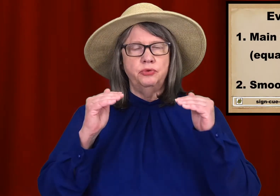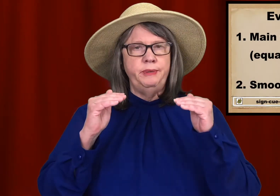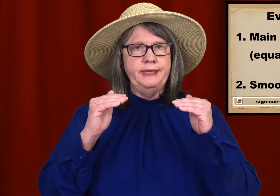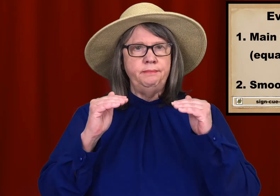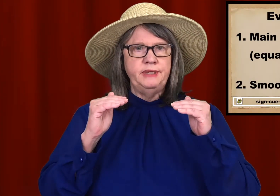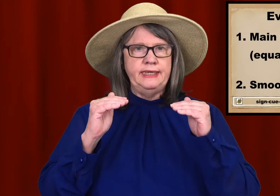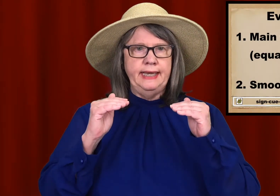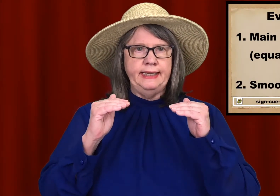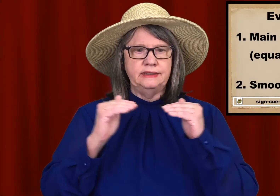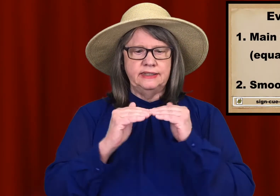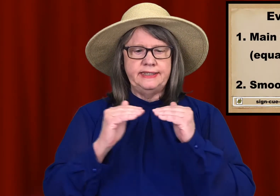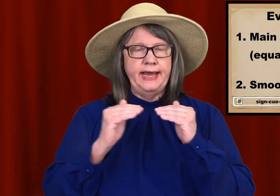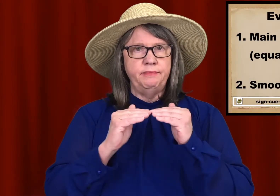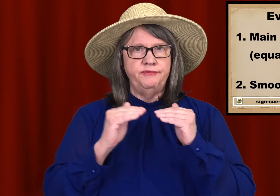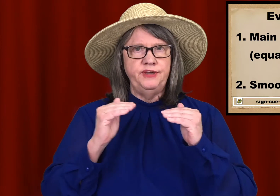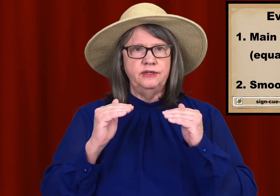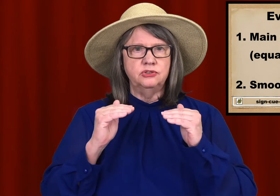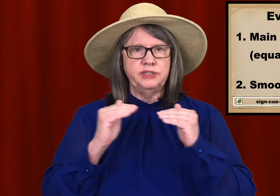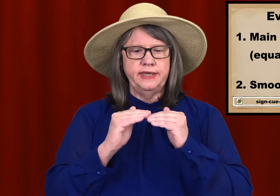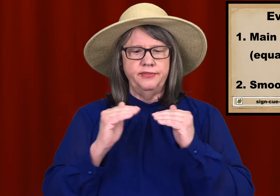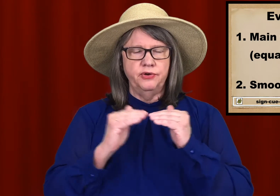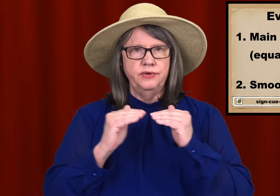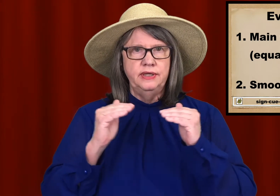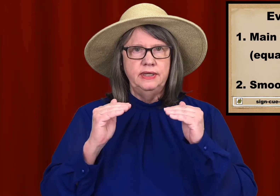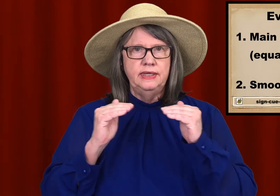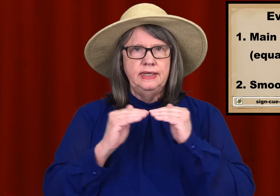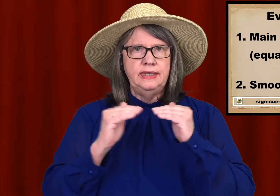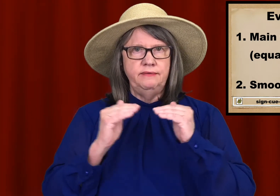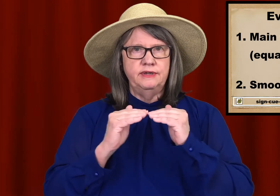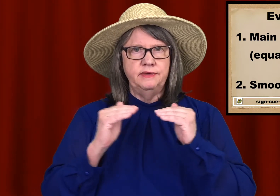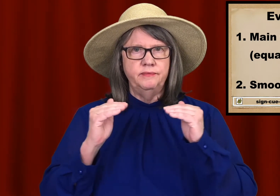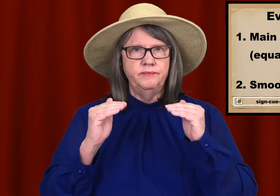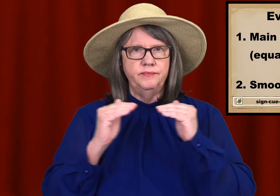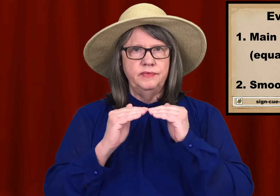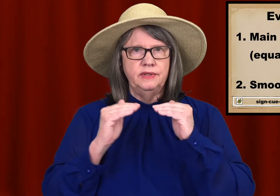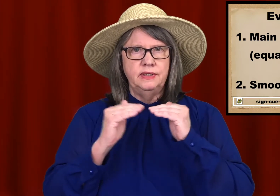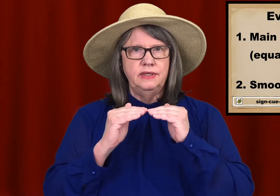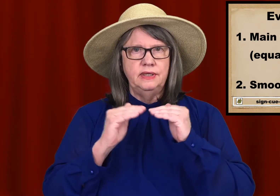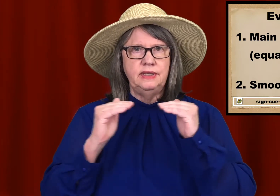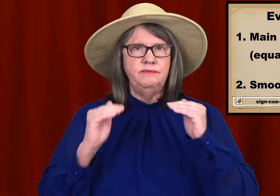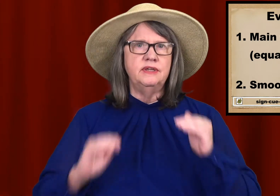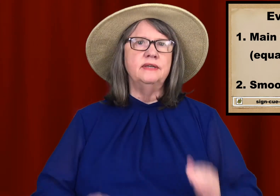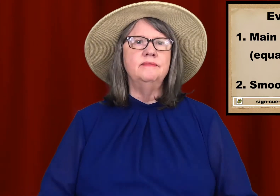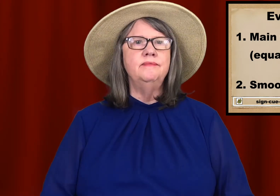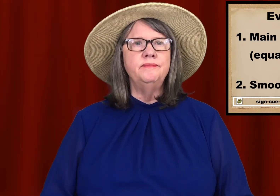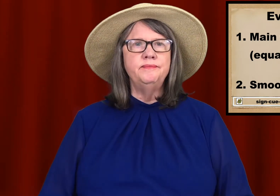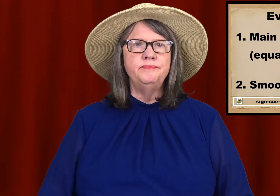your bent B hands and tap the fingers together. EVEN. EVEN.